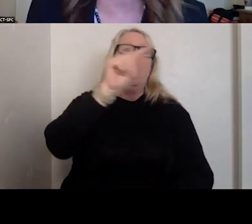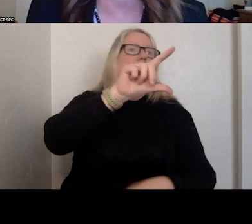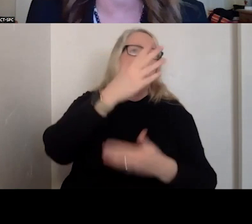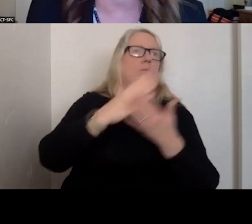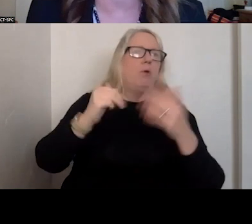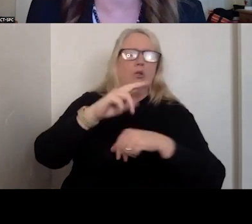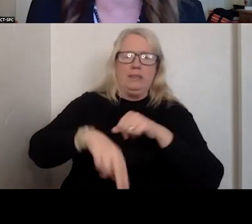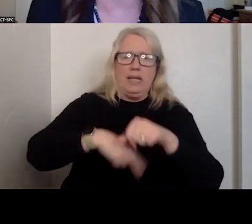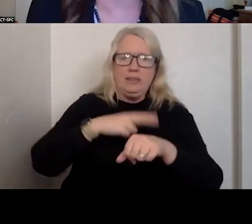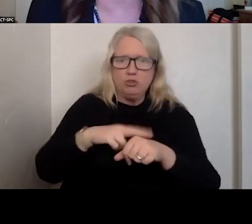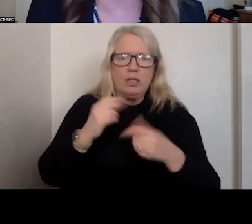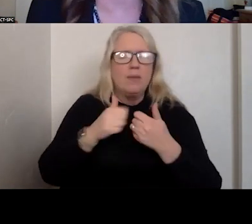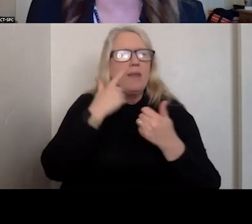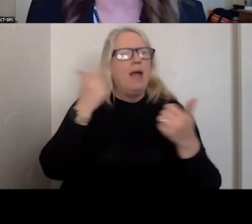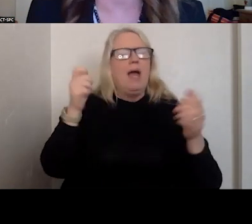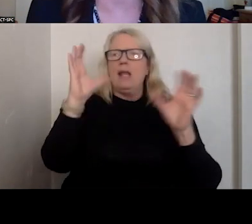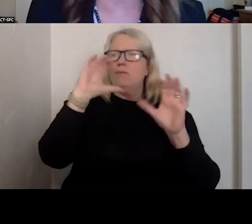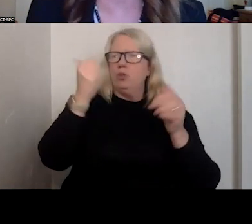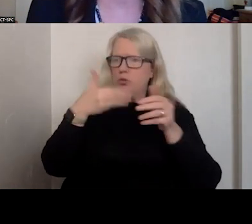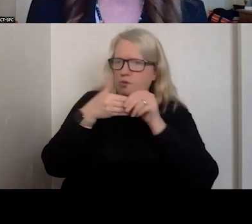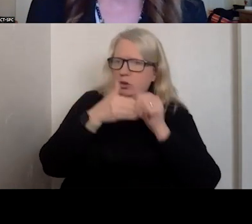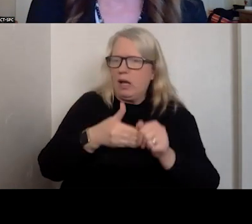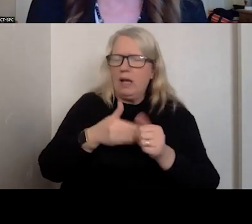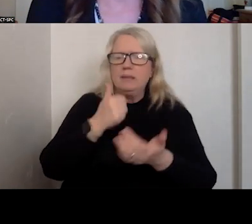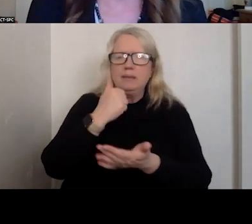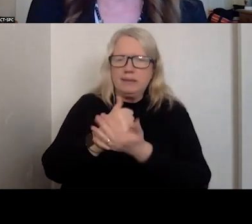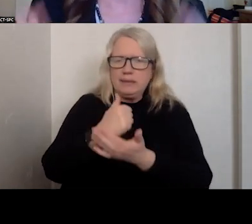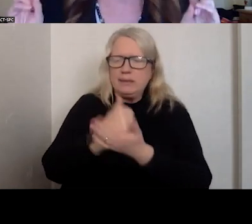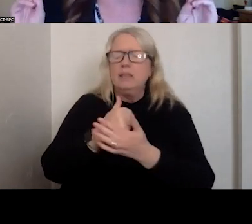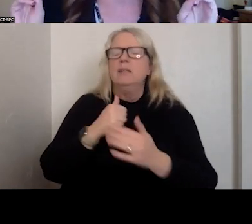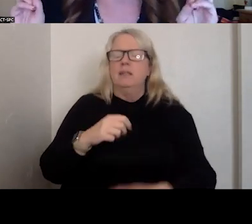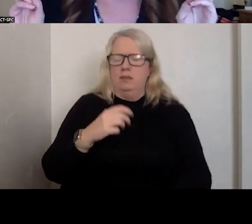FOR TO ASSISTANCE. THE ARIZONA MODEL